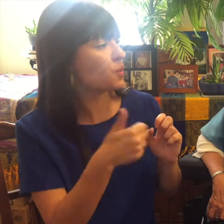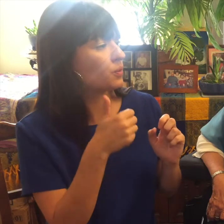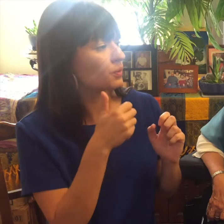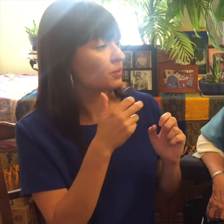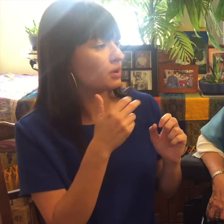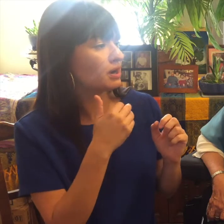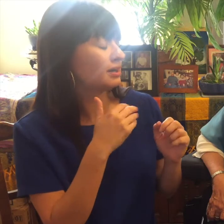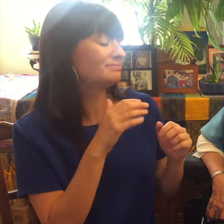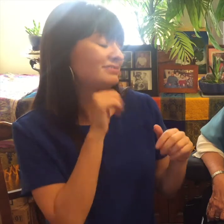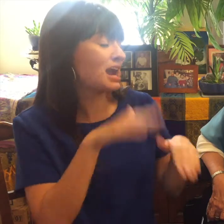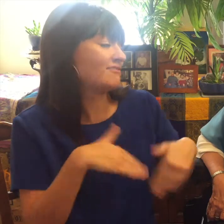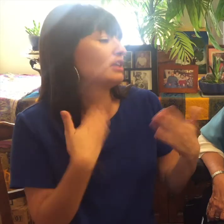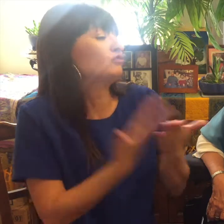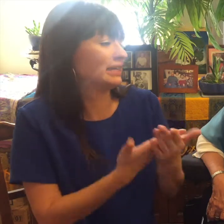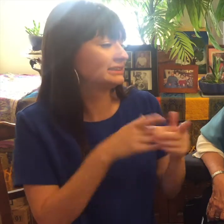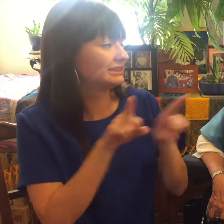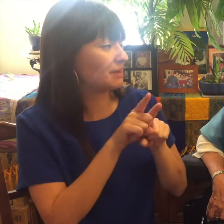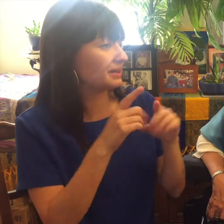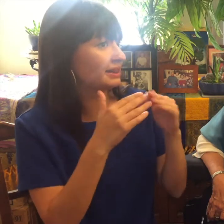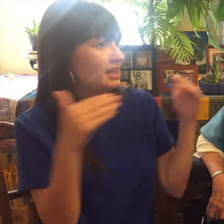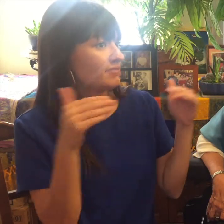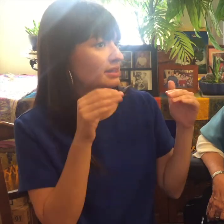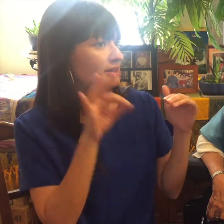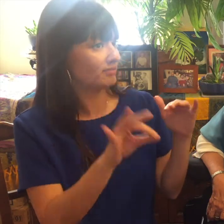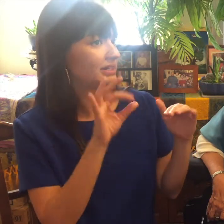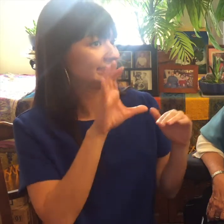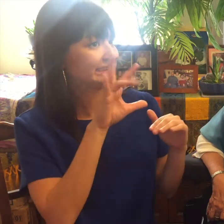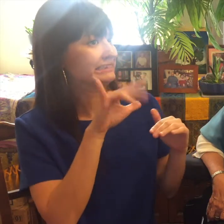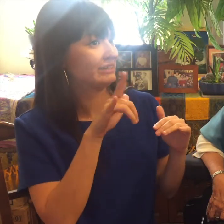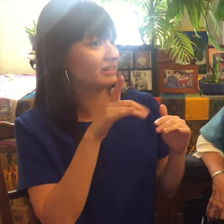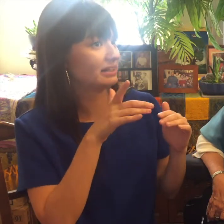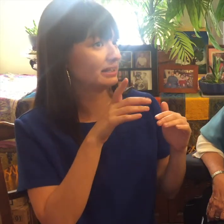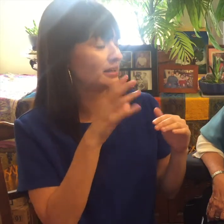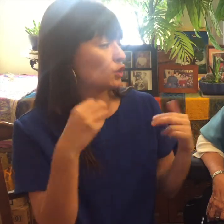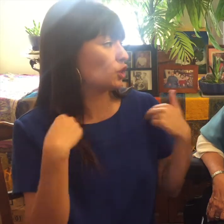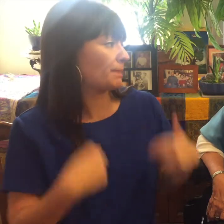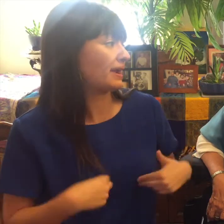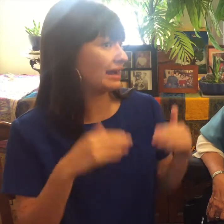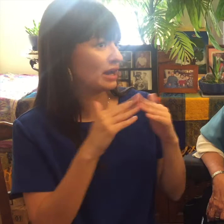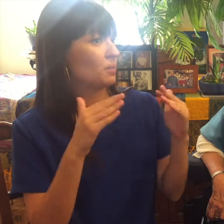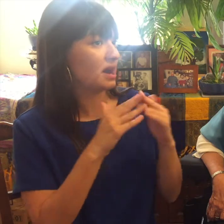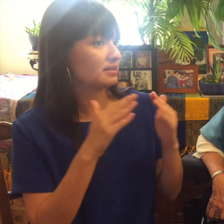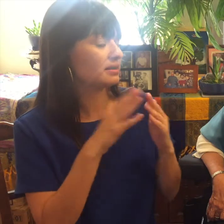where deaf people don't haven't reached the same level of civil human